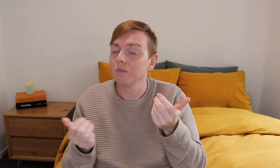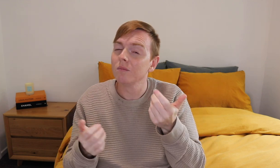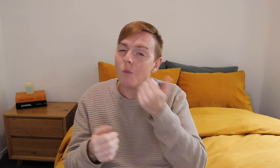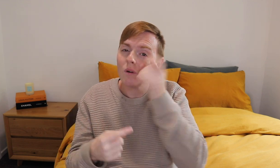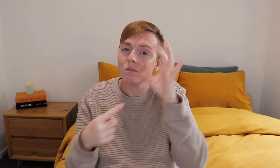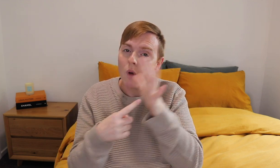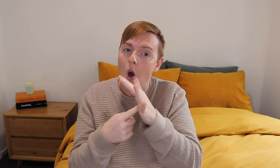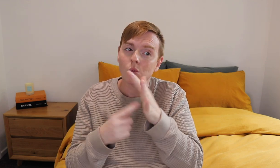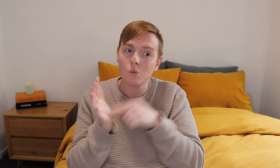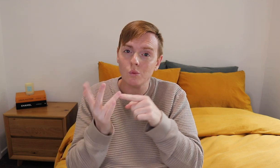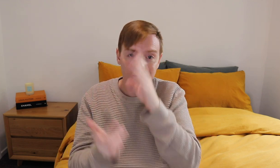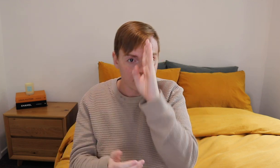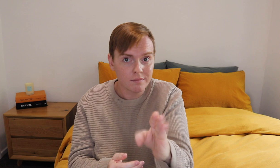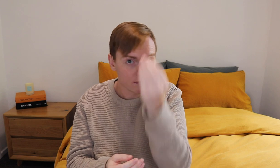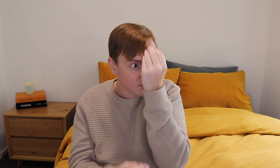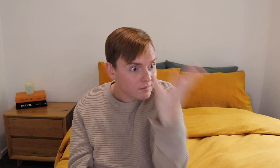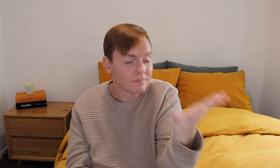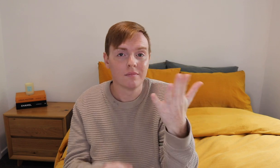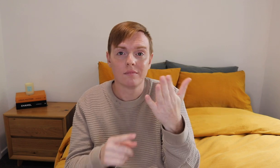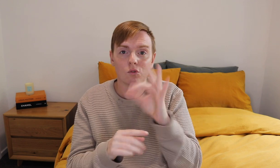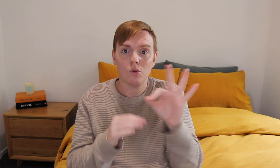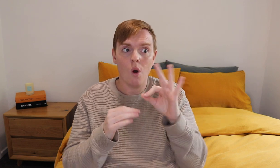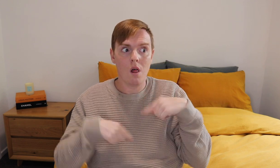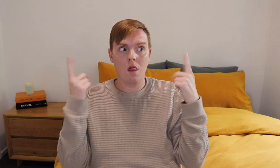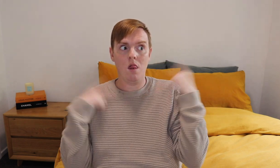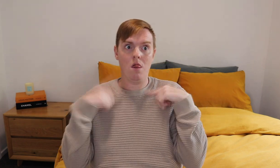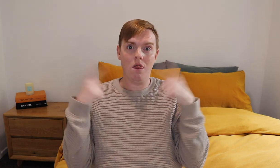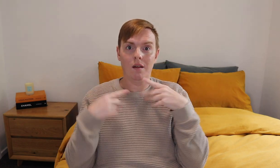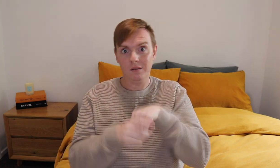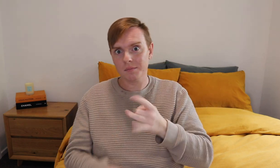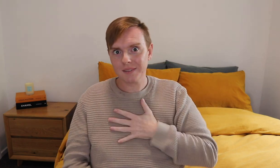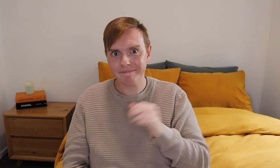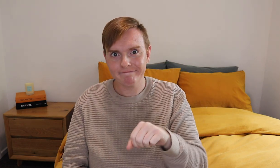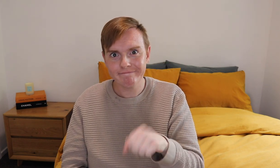It's important to being straight-up and let them know instead of making the excuses.